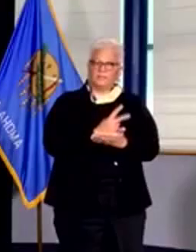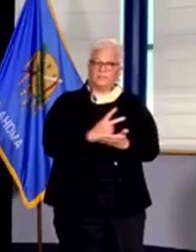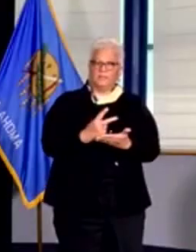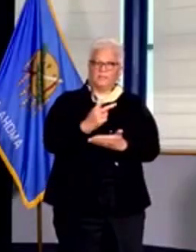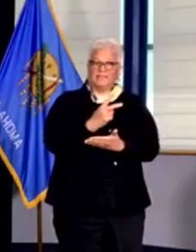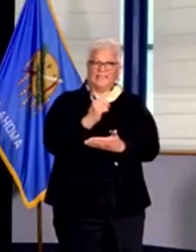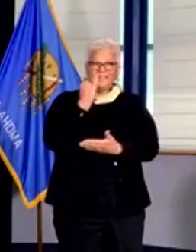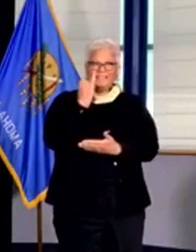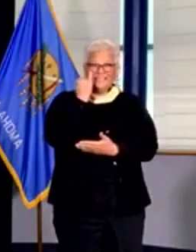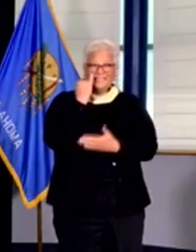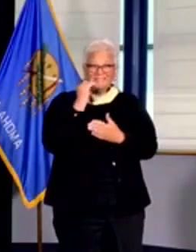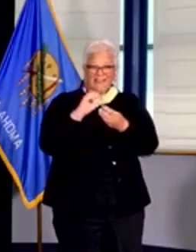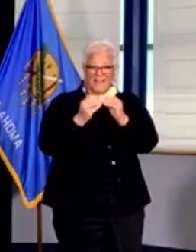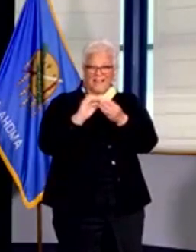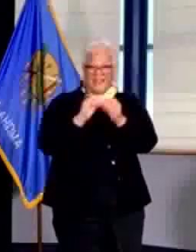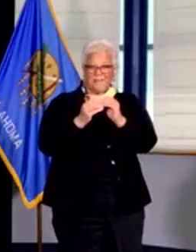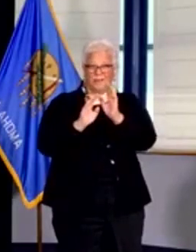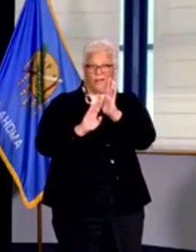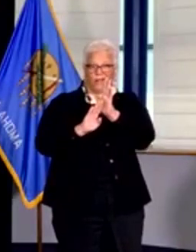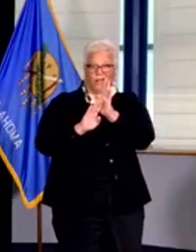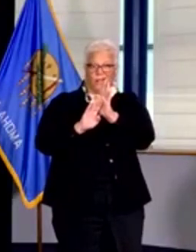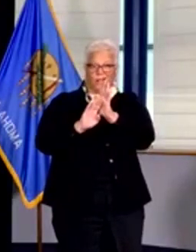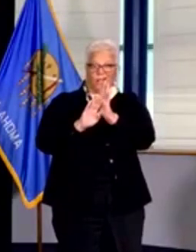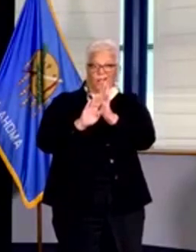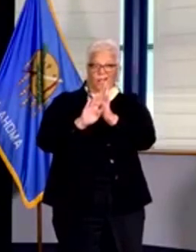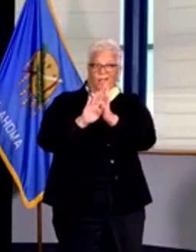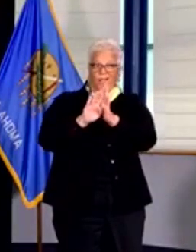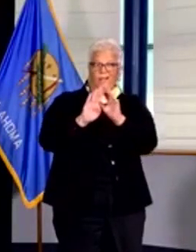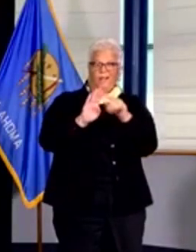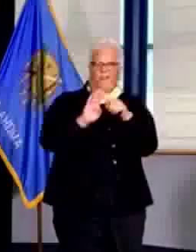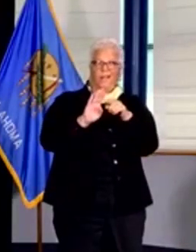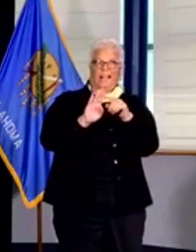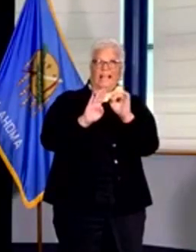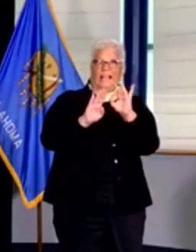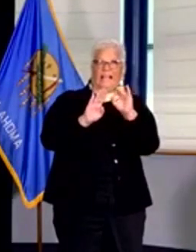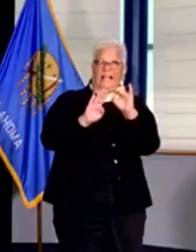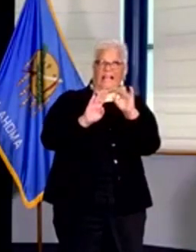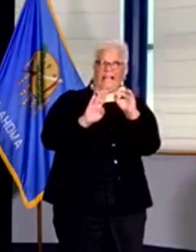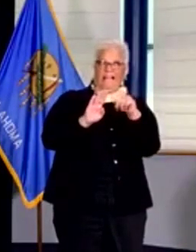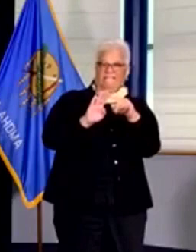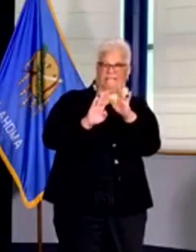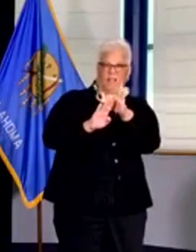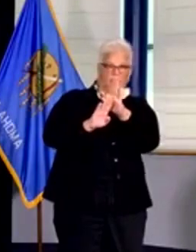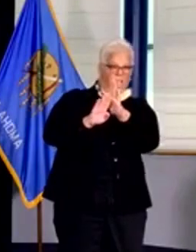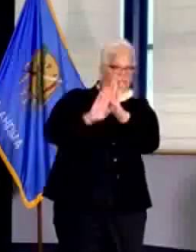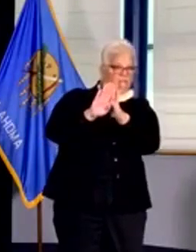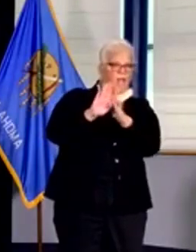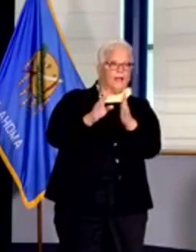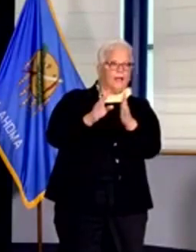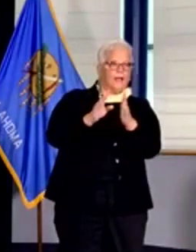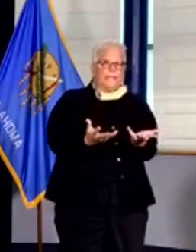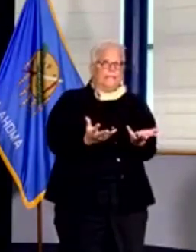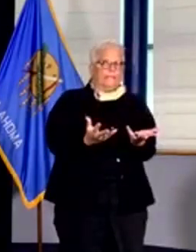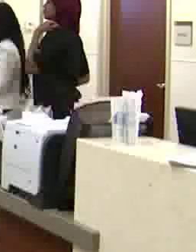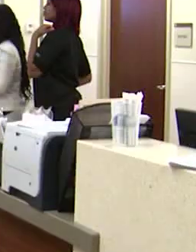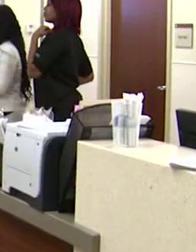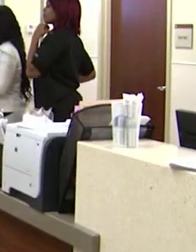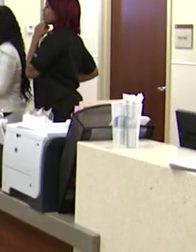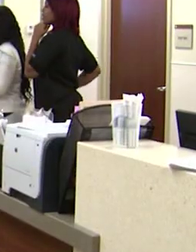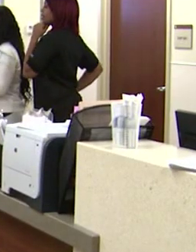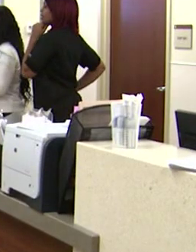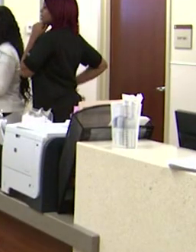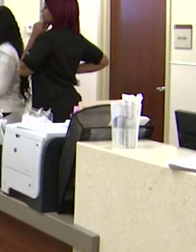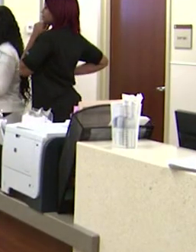to the spread and to that the impact of that spread on hospitalizations keep in mind we have